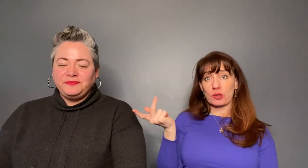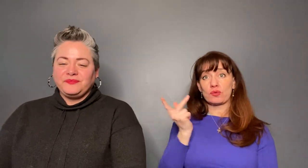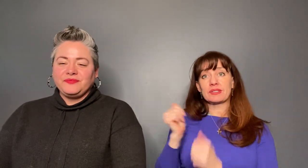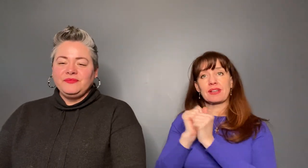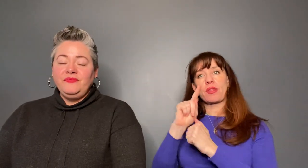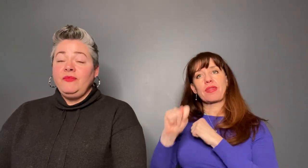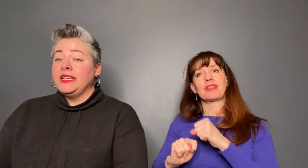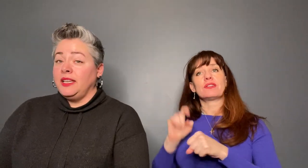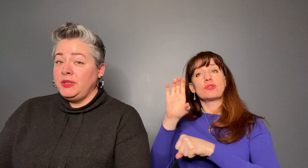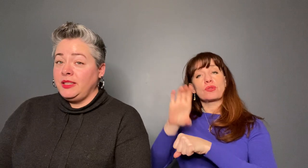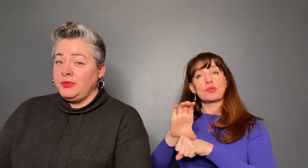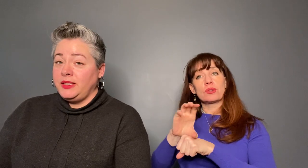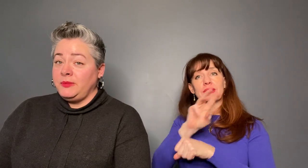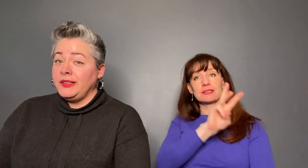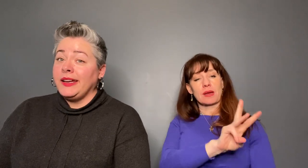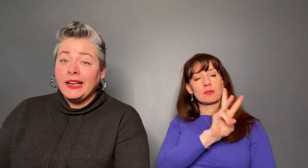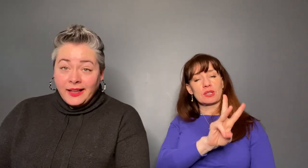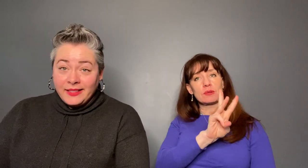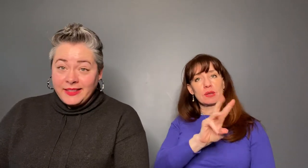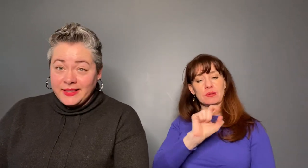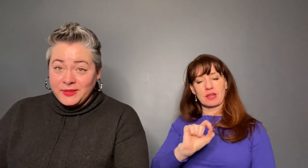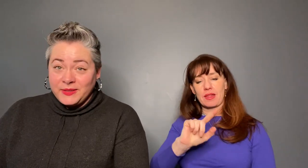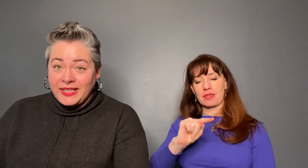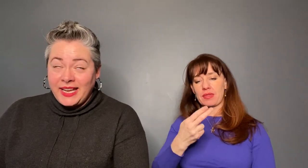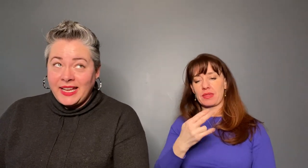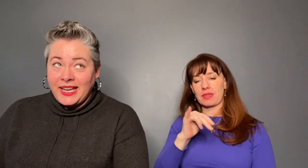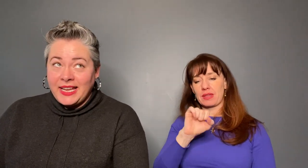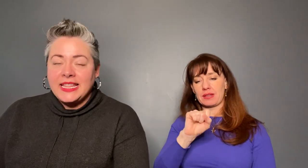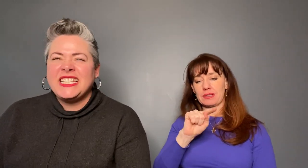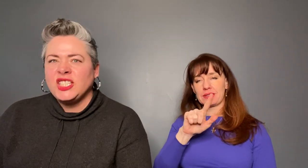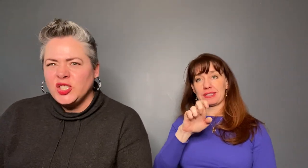Thistles and Coos